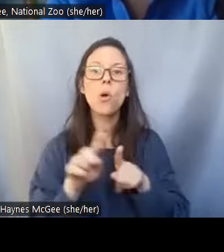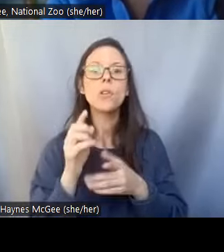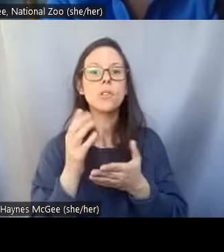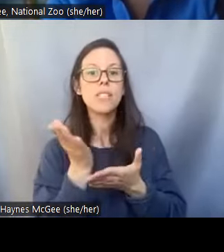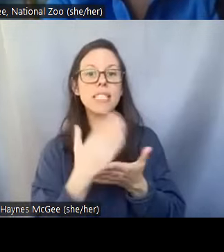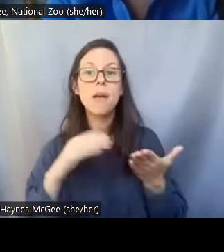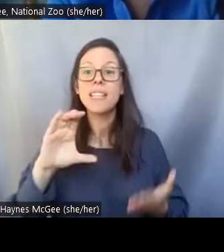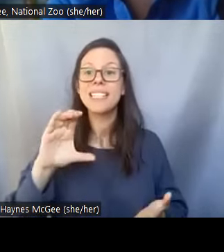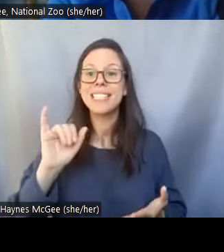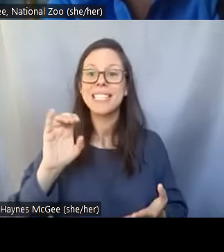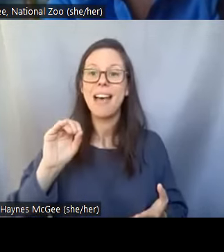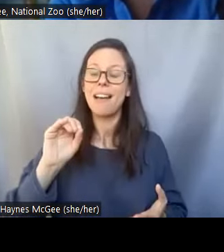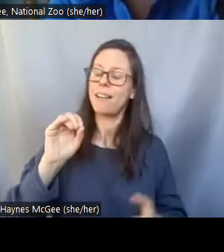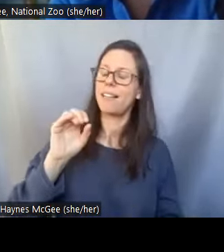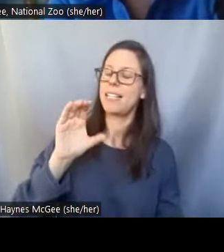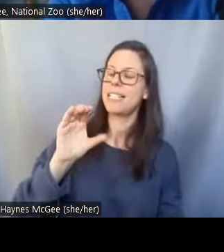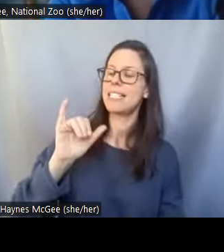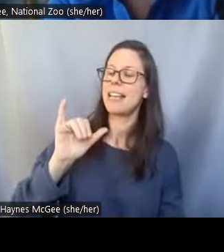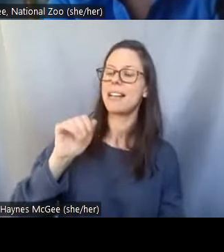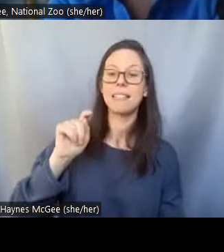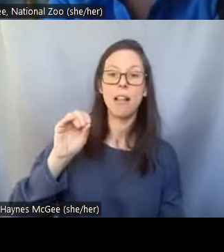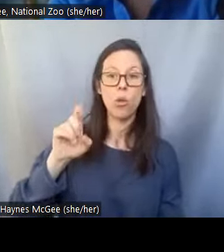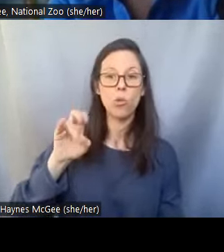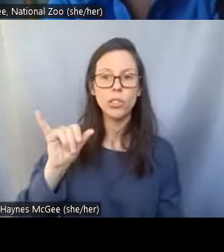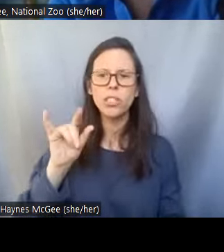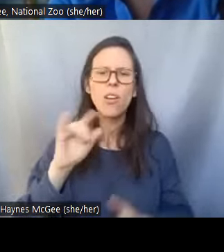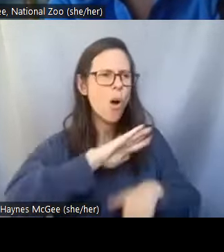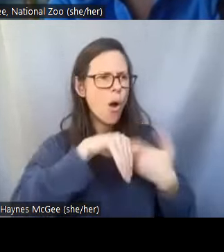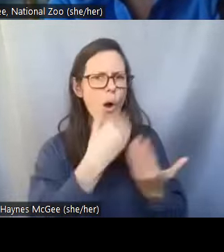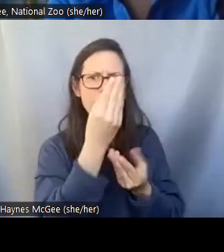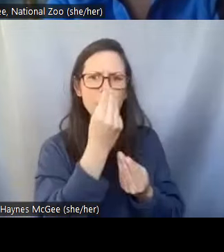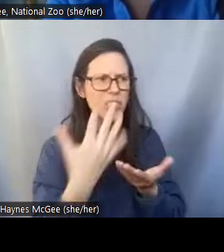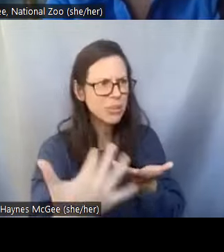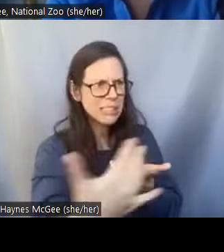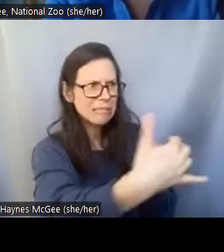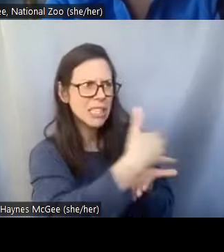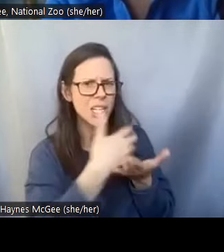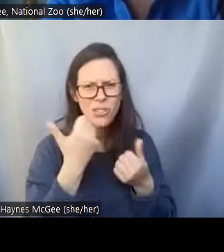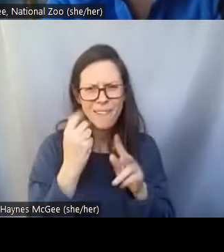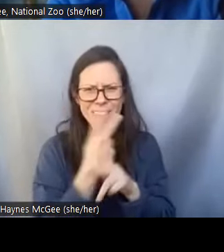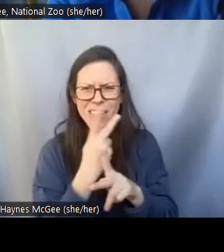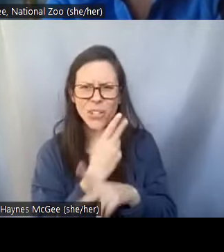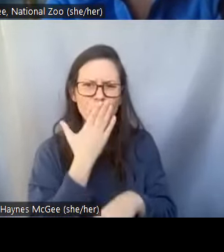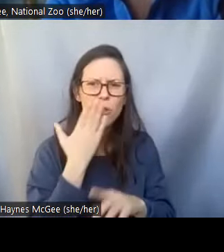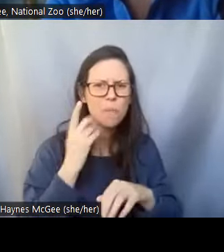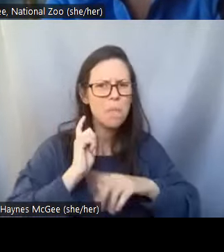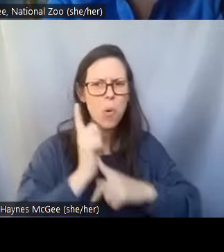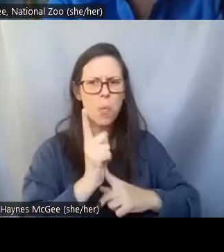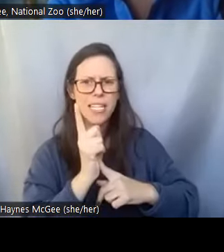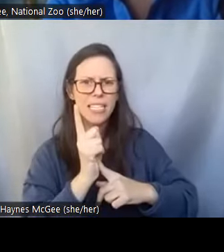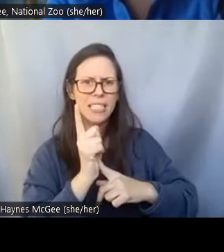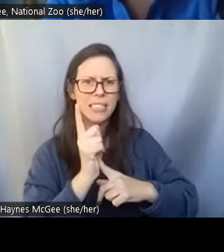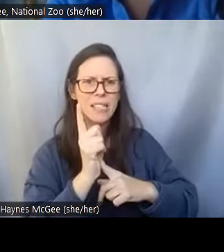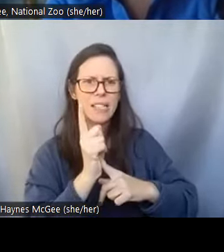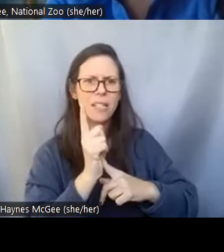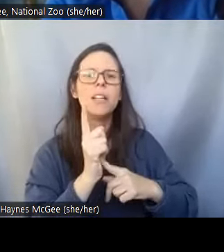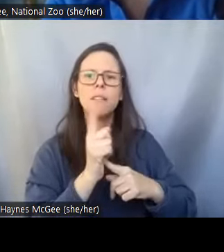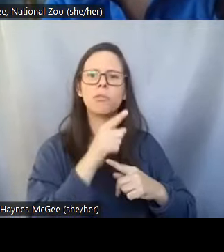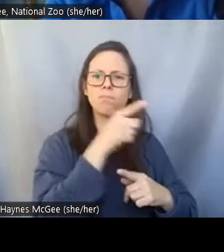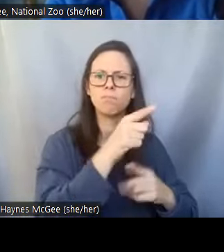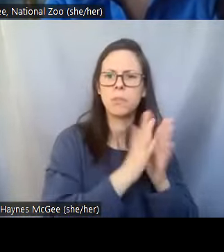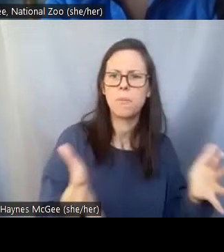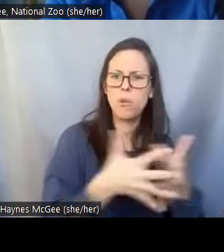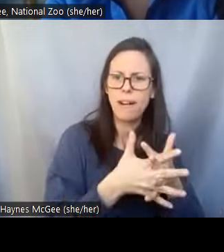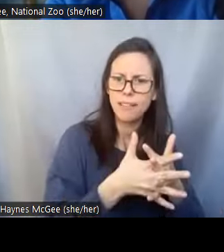the data we get trying to really pinpoint the best time that she can conceive and with that